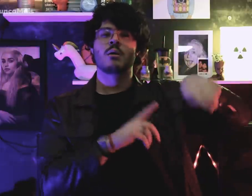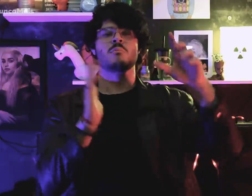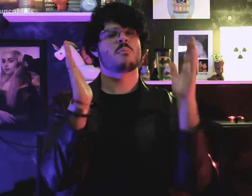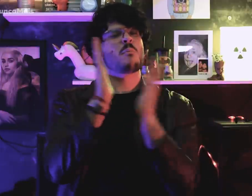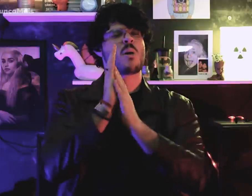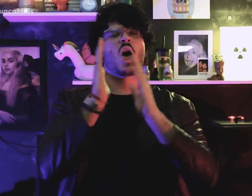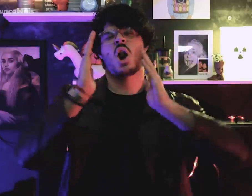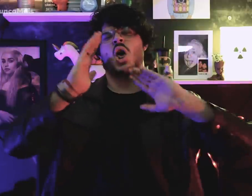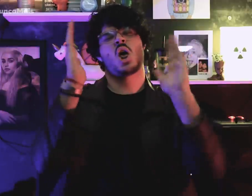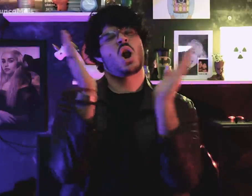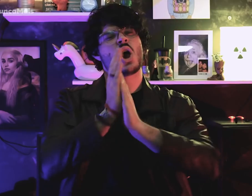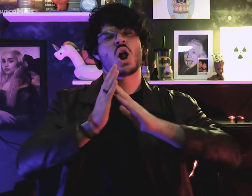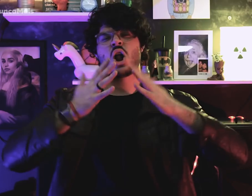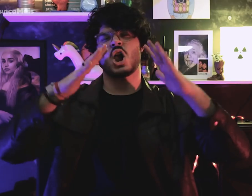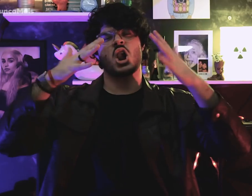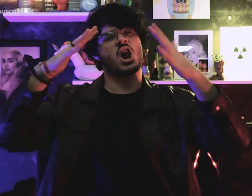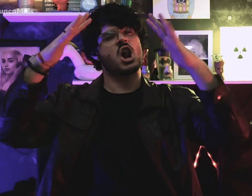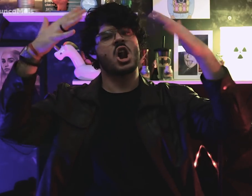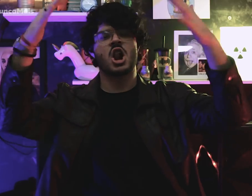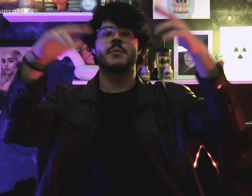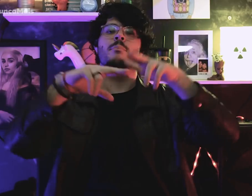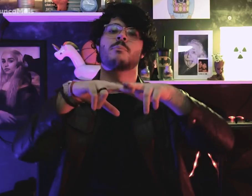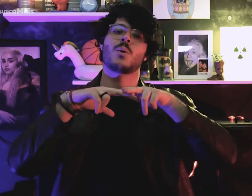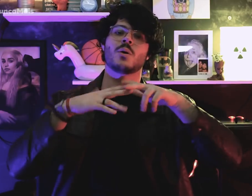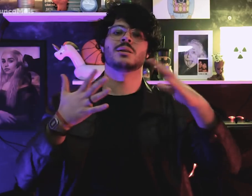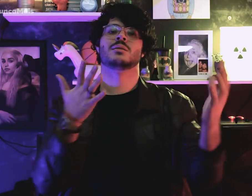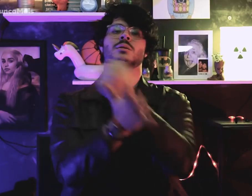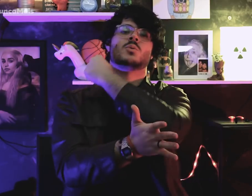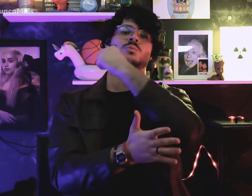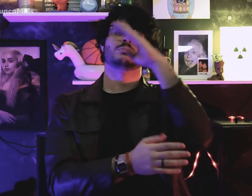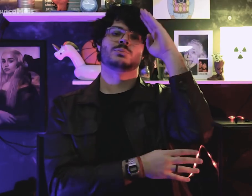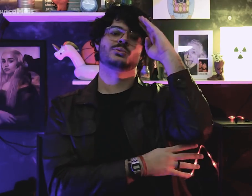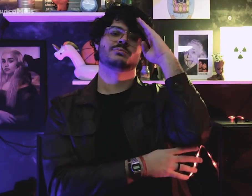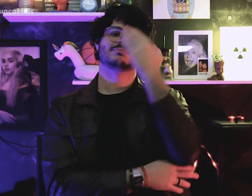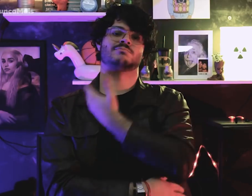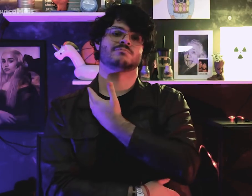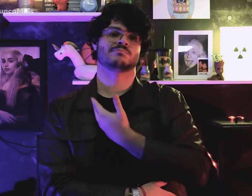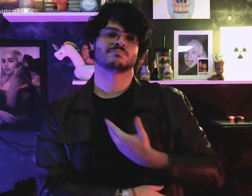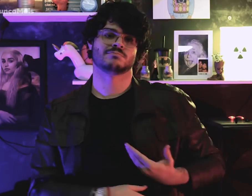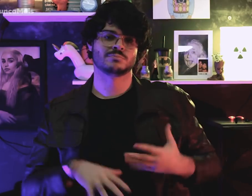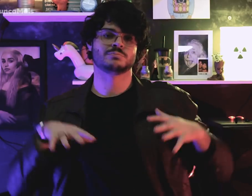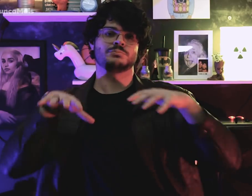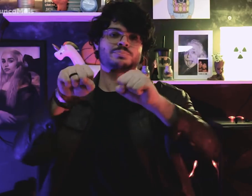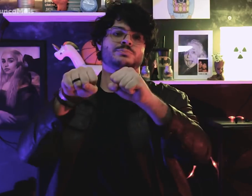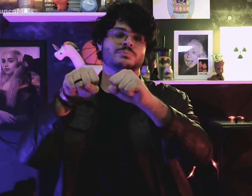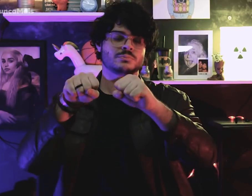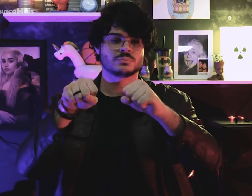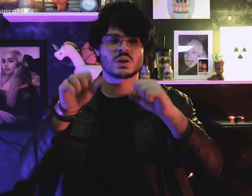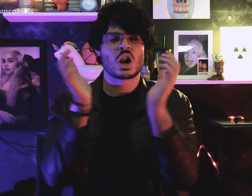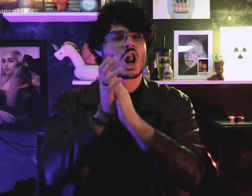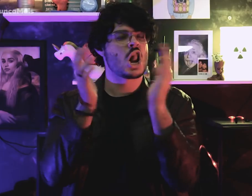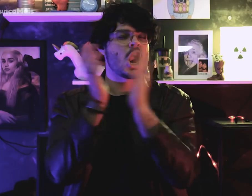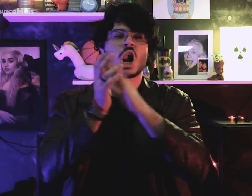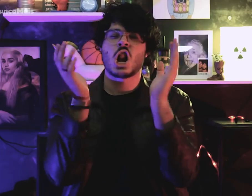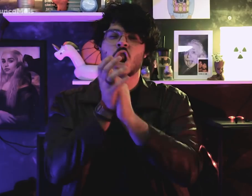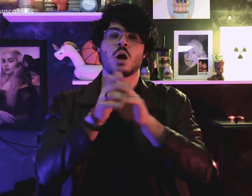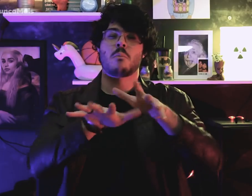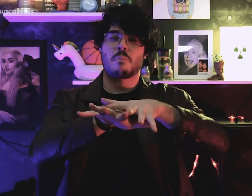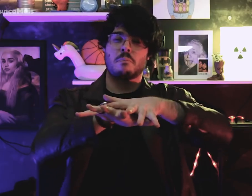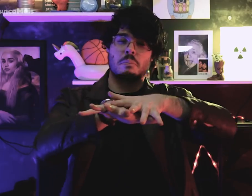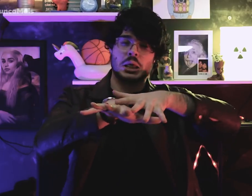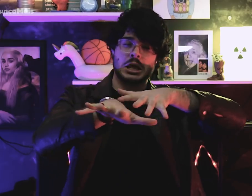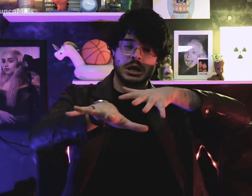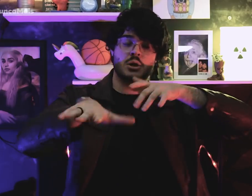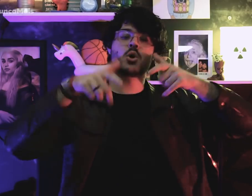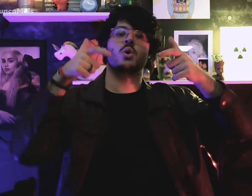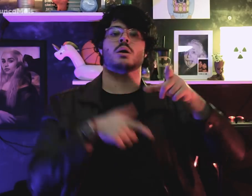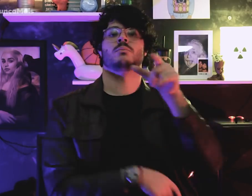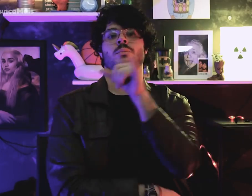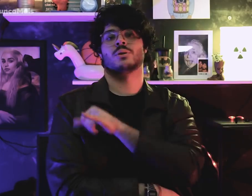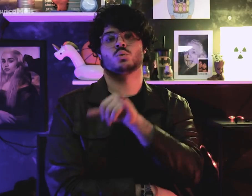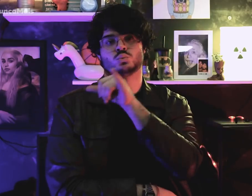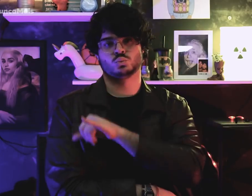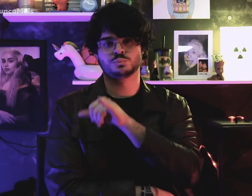commemorate military intervention in Rio de Janeiro.